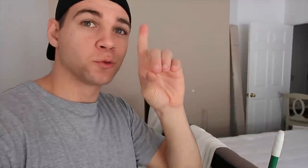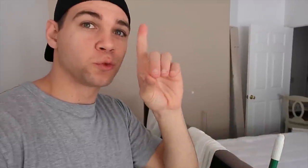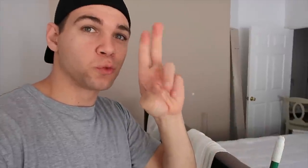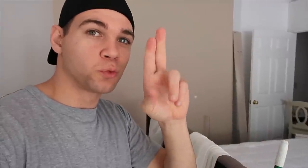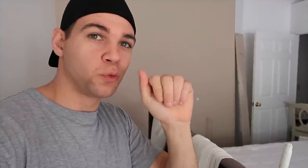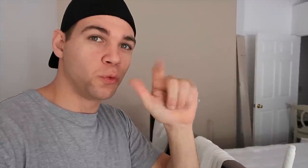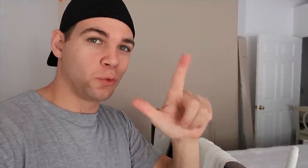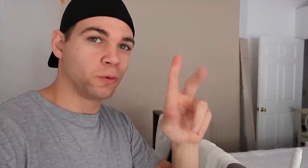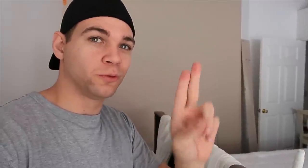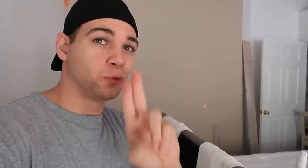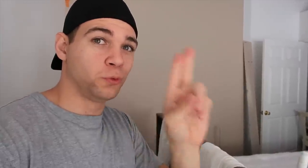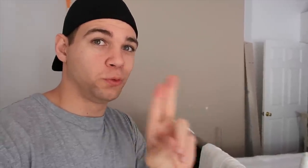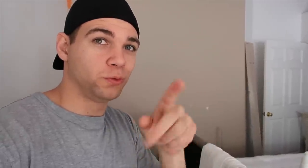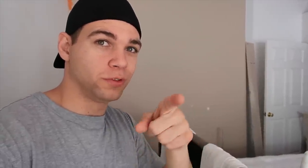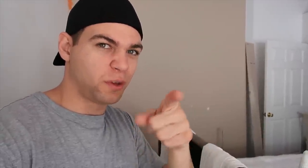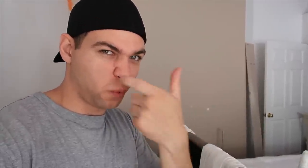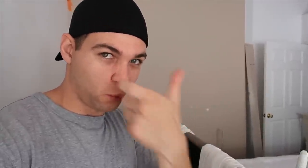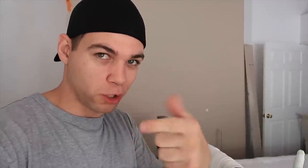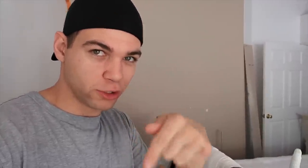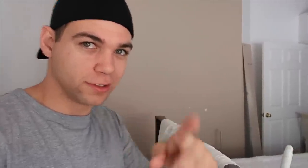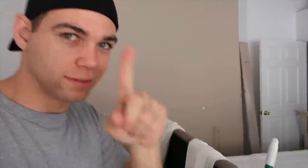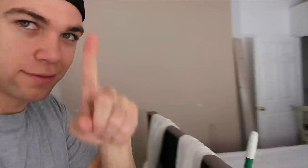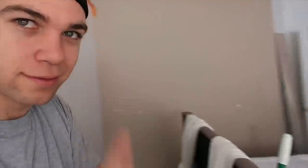dual use! watch this